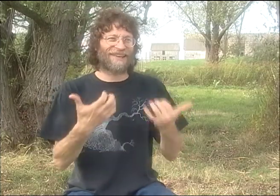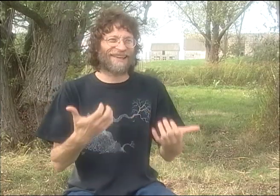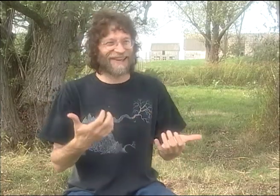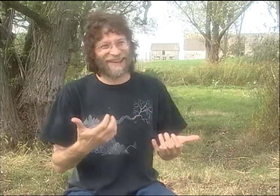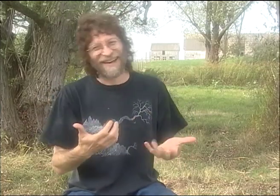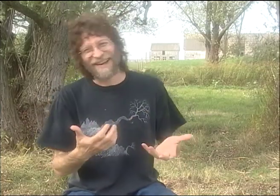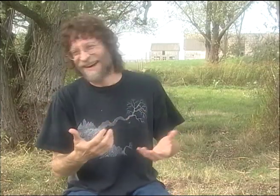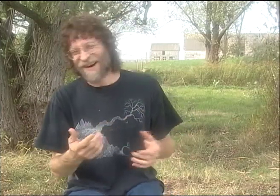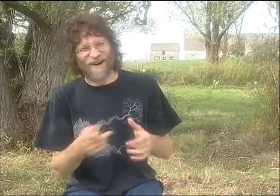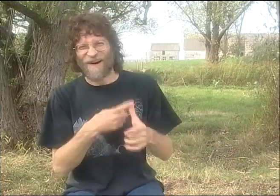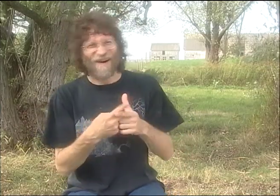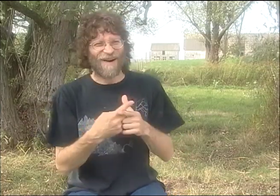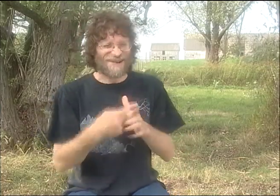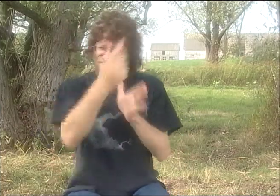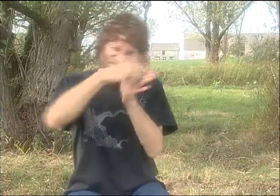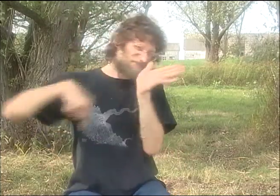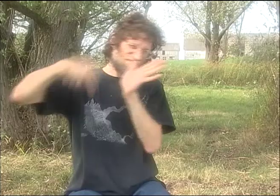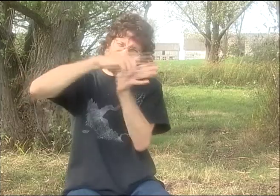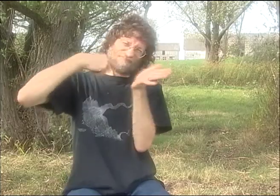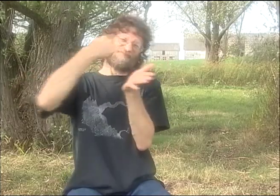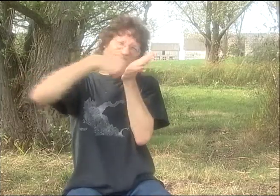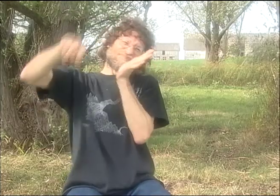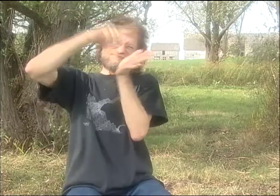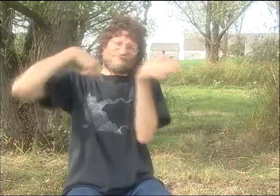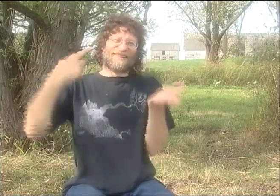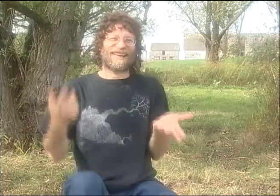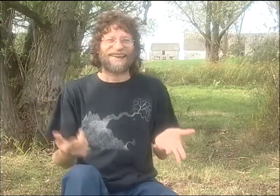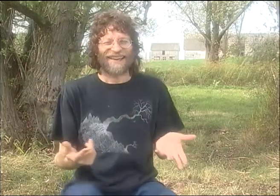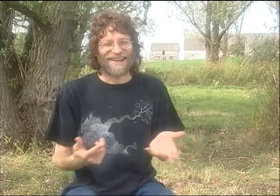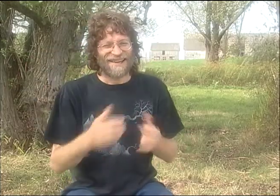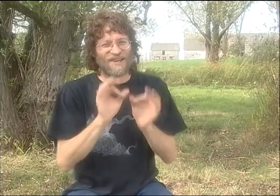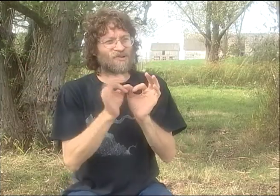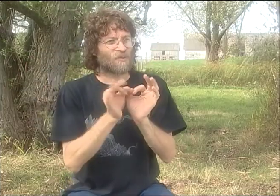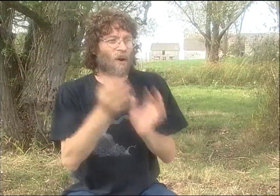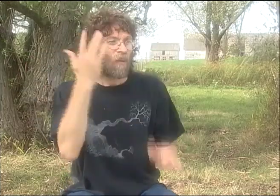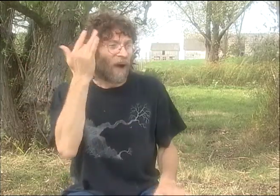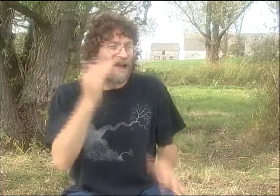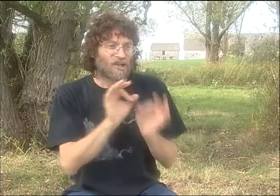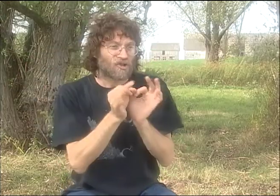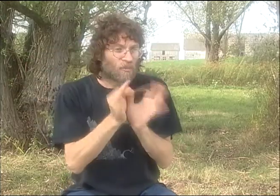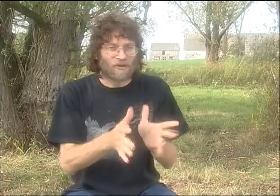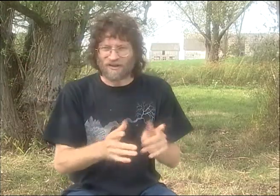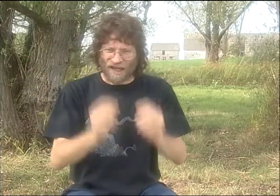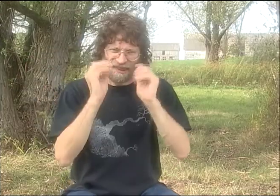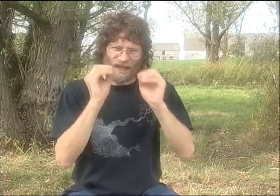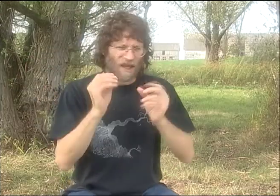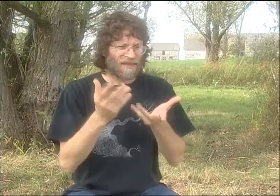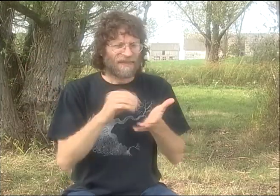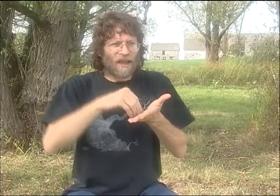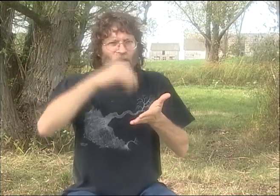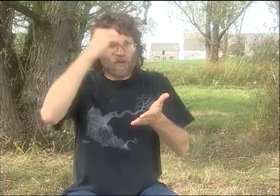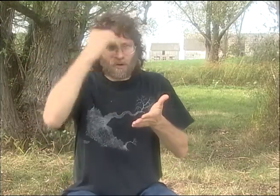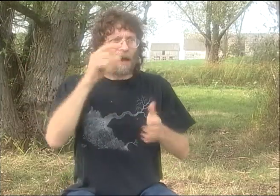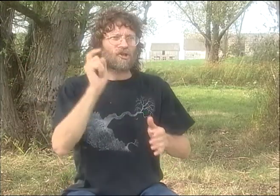WELL, IN THE BEGINNING THE INTERPRETERS WERE REALLY MAD AT ME, AND THEY JUST CRITICIZED THE HECK OUT OF ME.